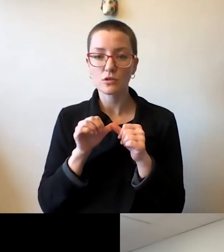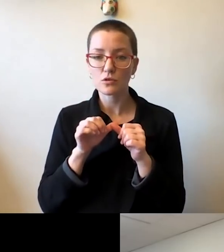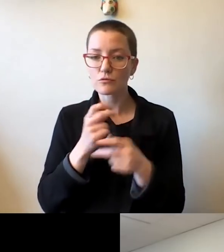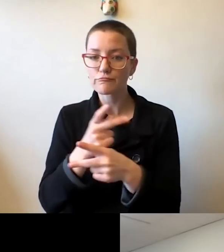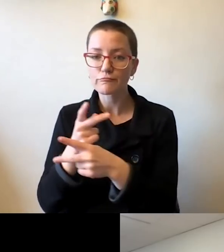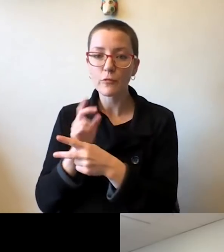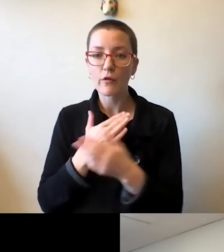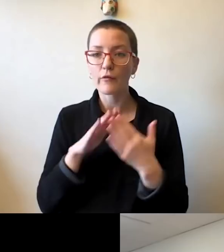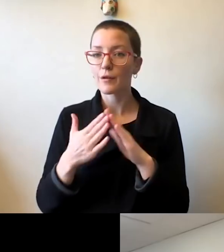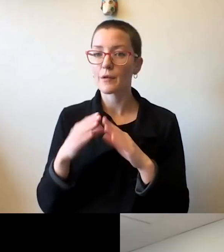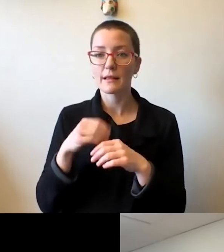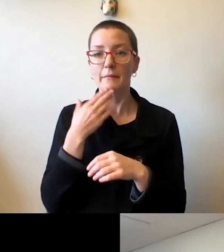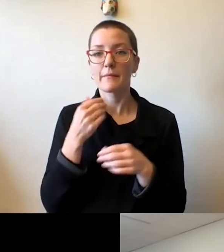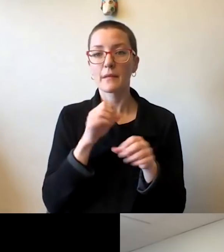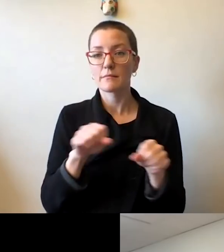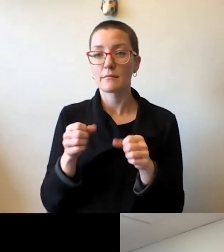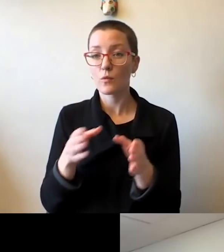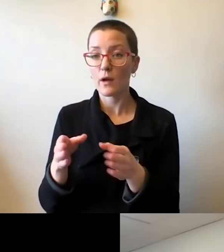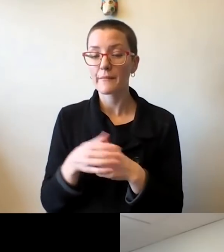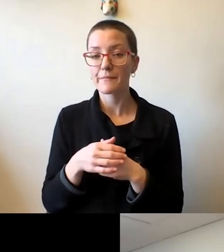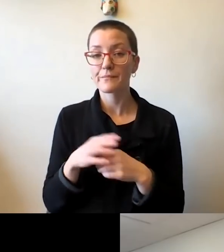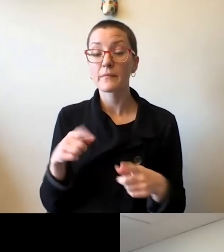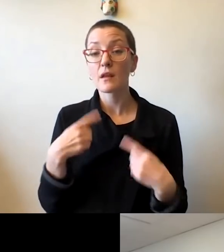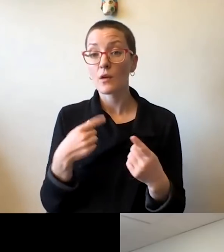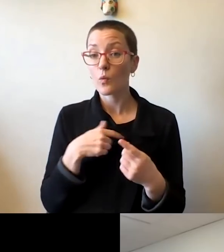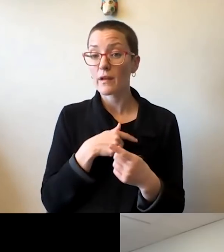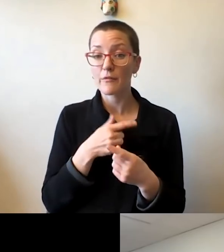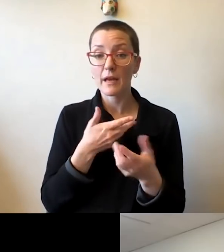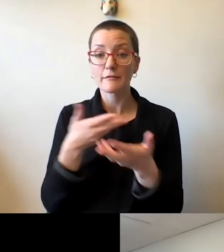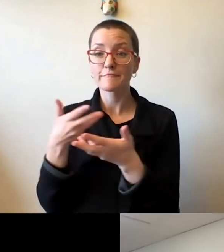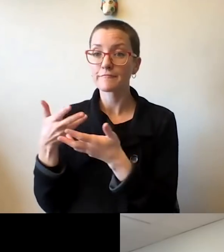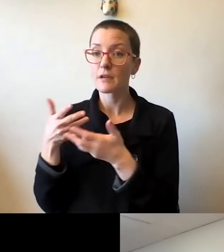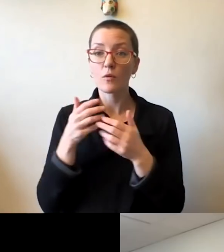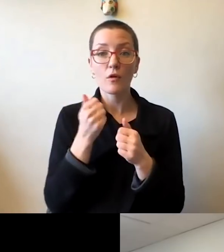We have been in close conversations with all academic units, but all academic units around campus